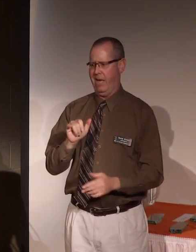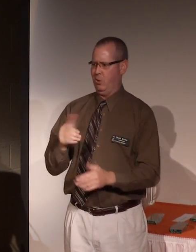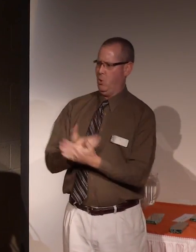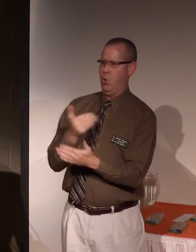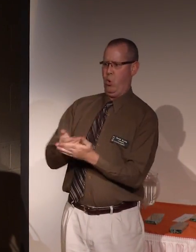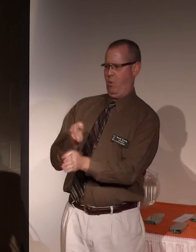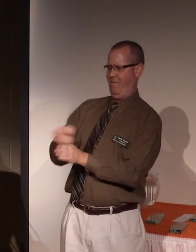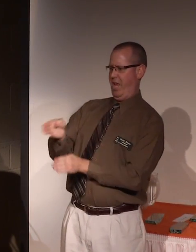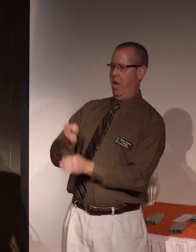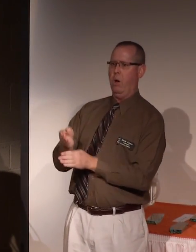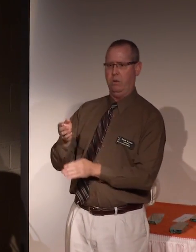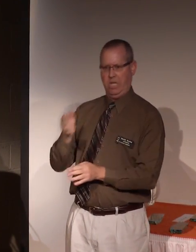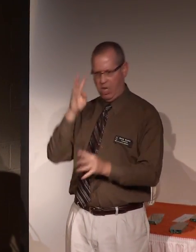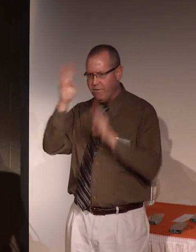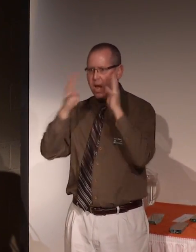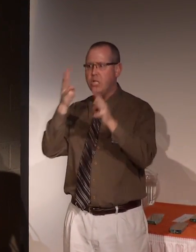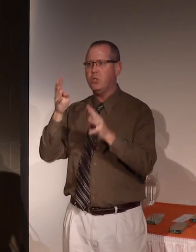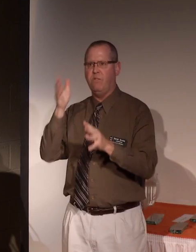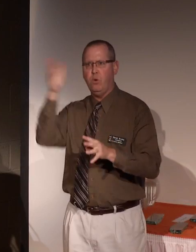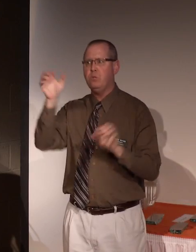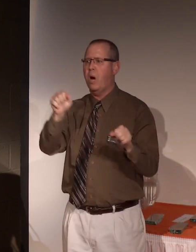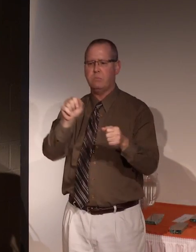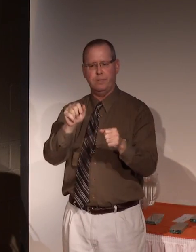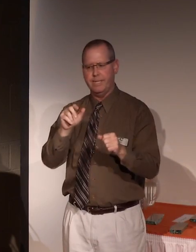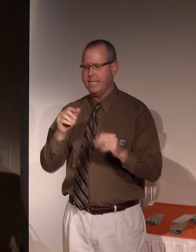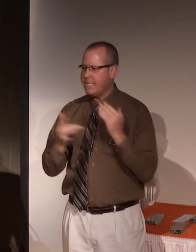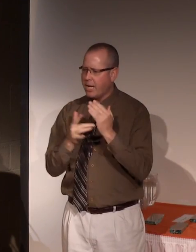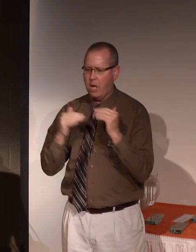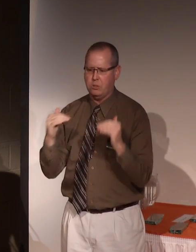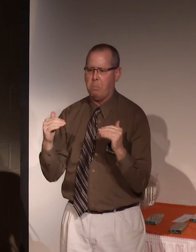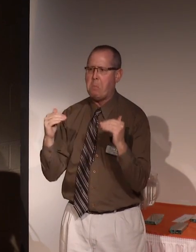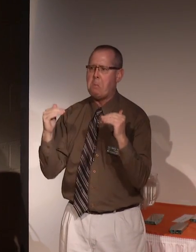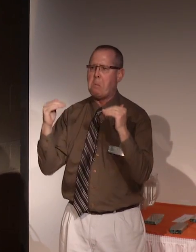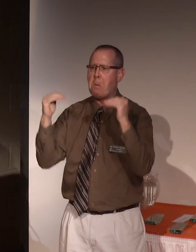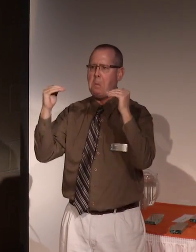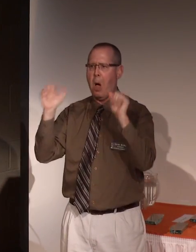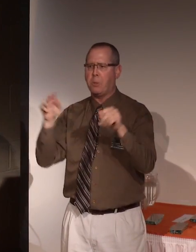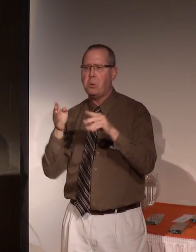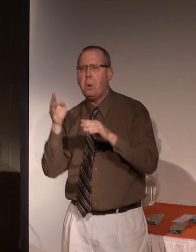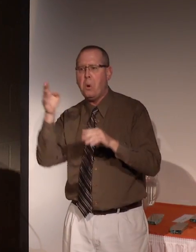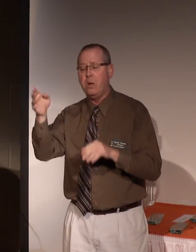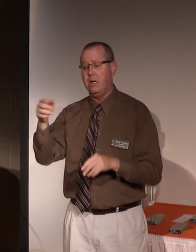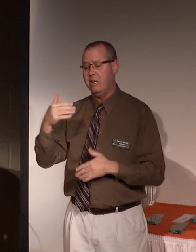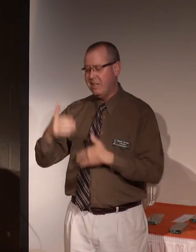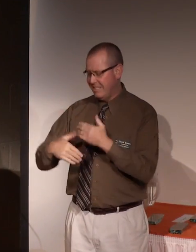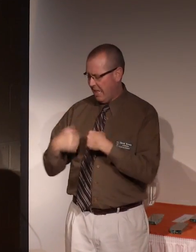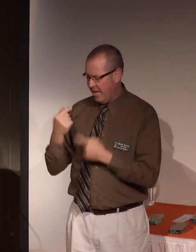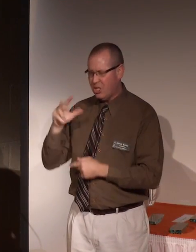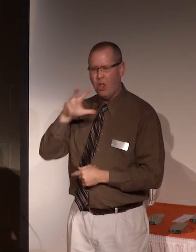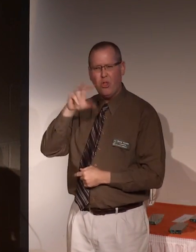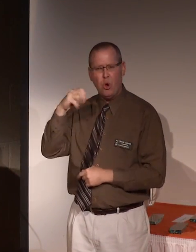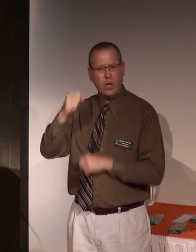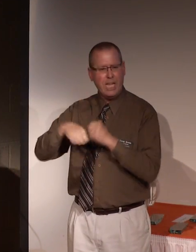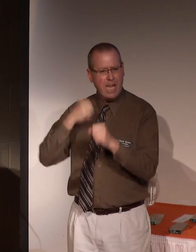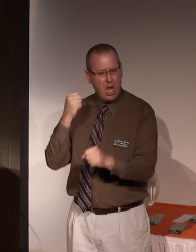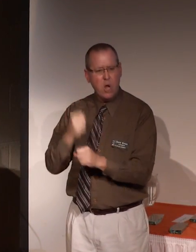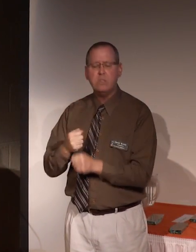innovation on the horizon, pushing technology to where it is today. In the course of the past 30 or so years i've been grateful to